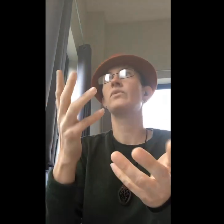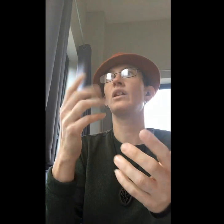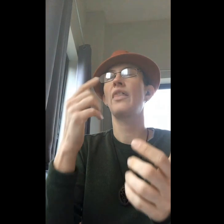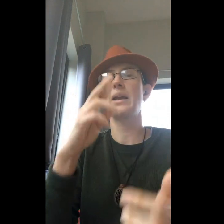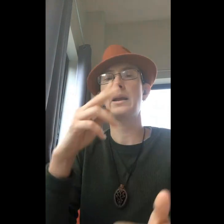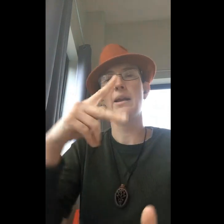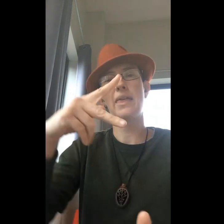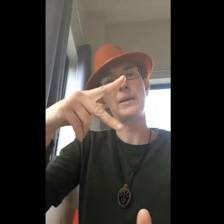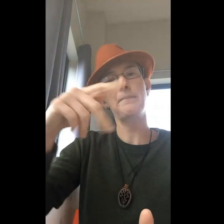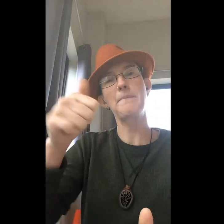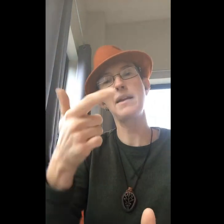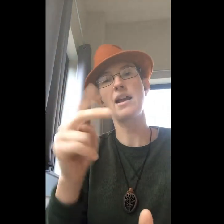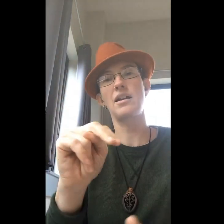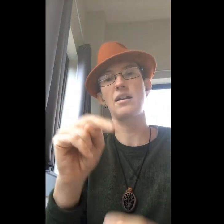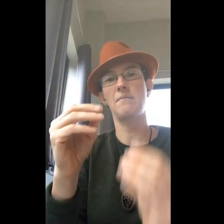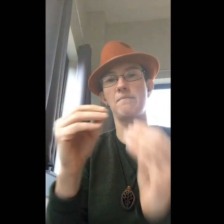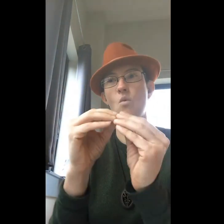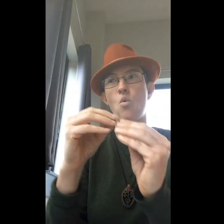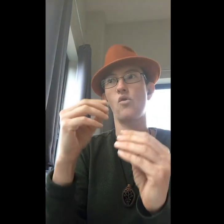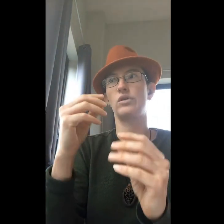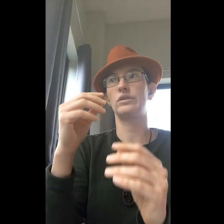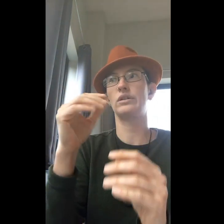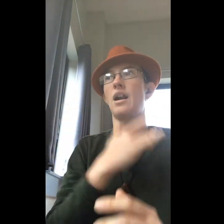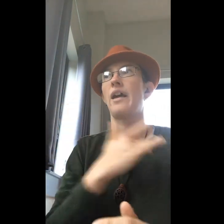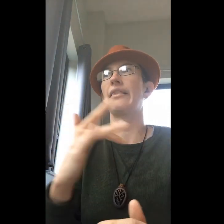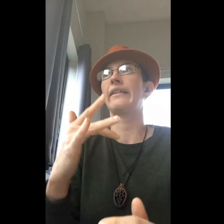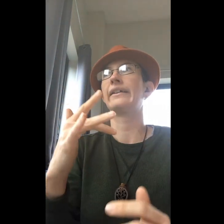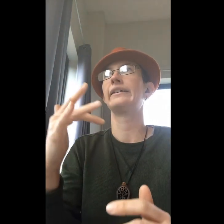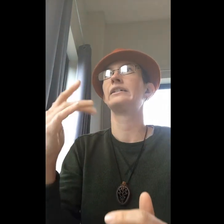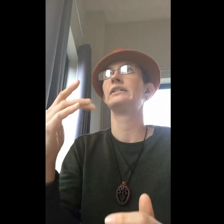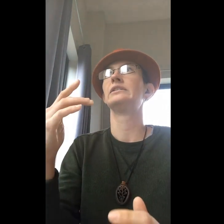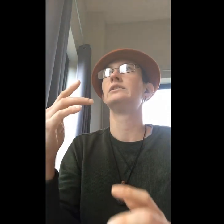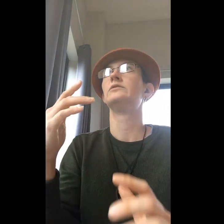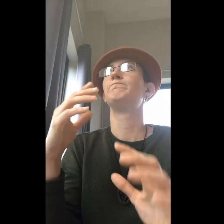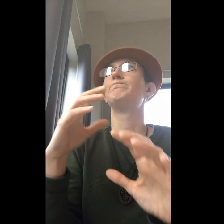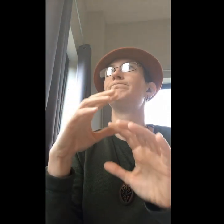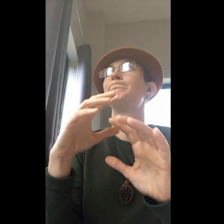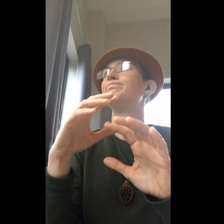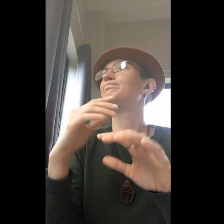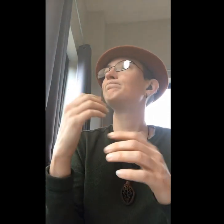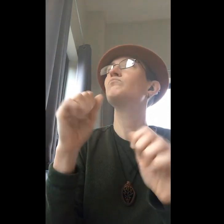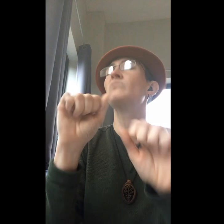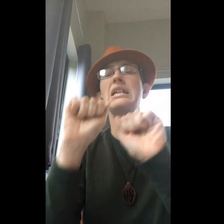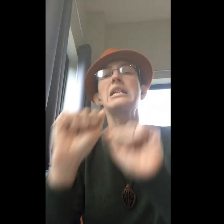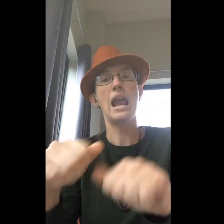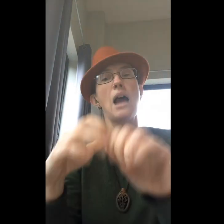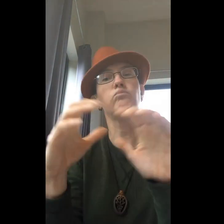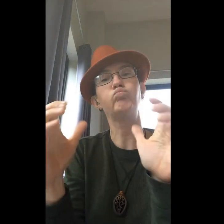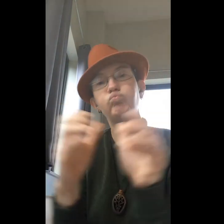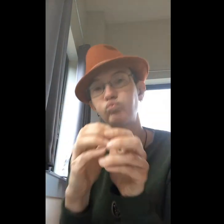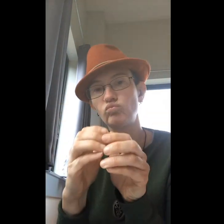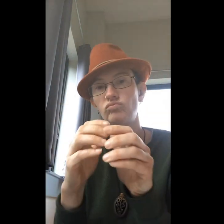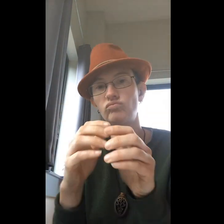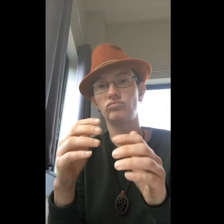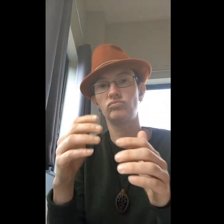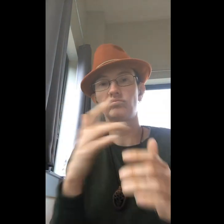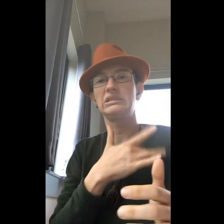But, I think in Paganism, people are more likely to Well they can get together.